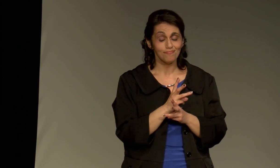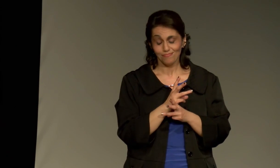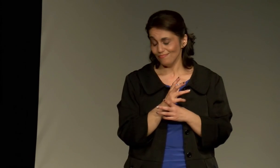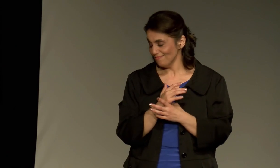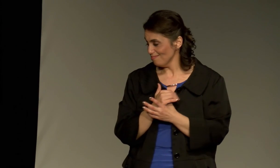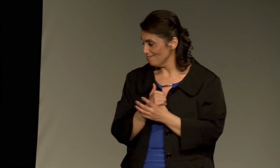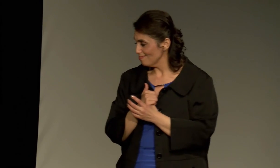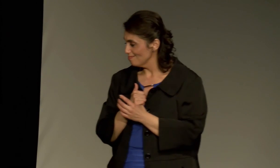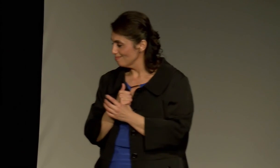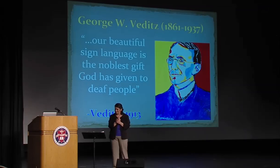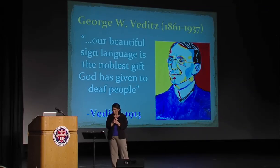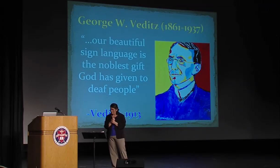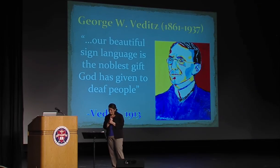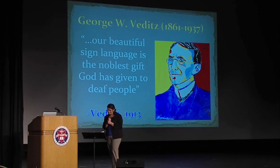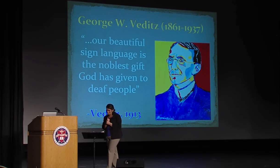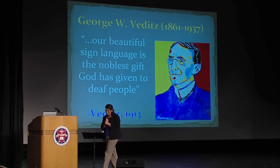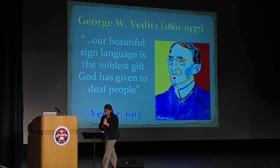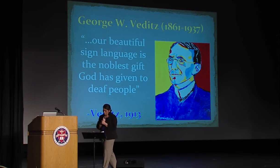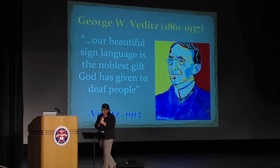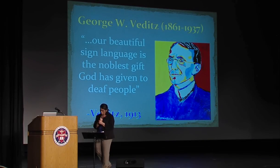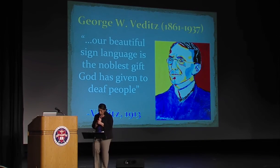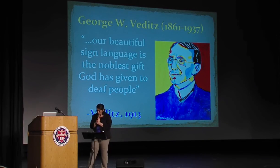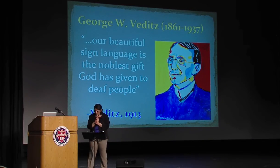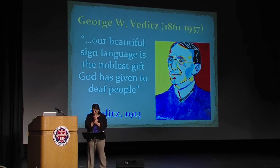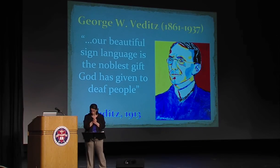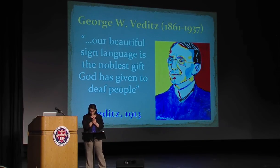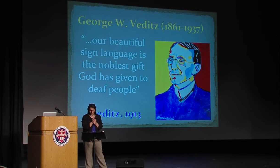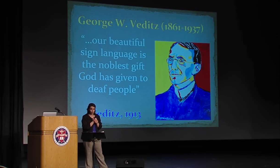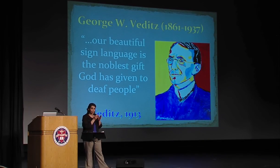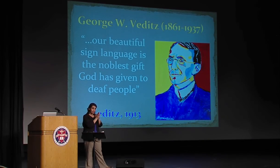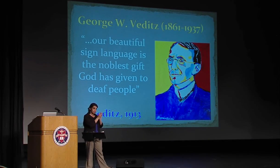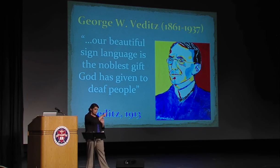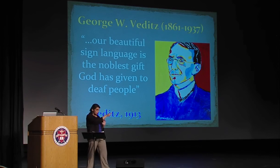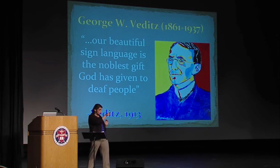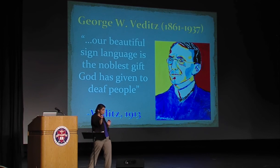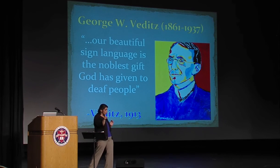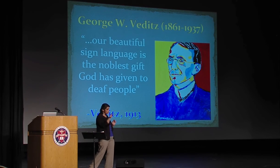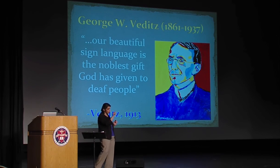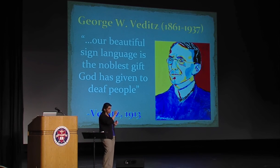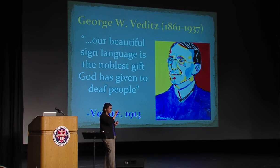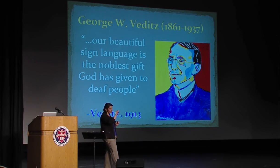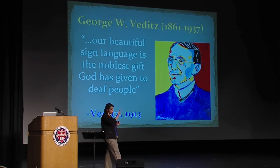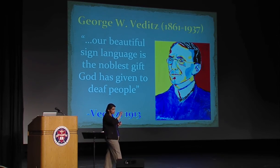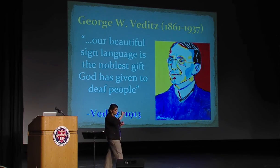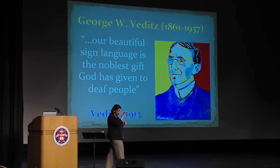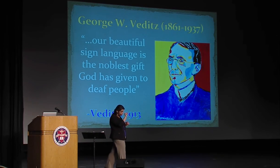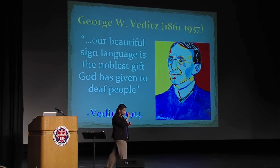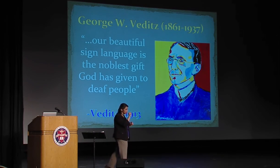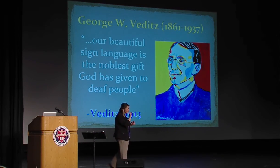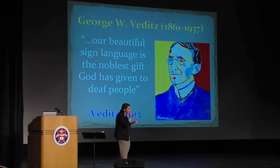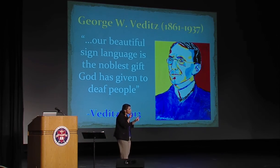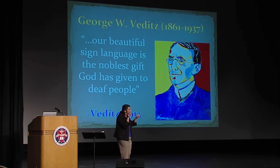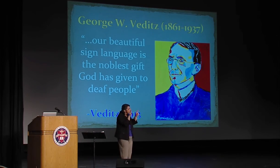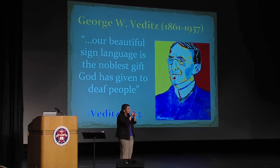It changed the world.